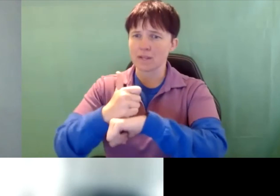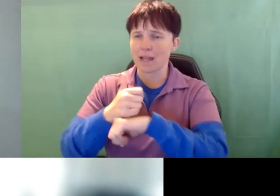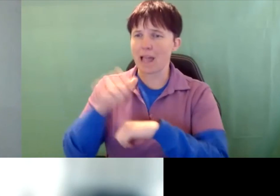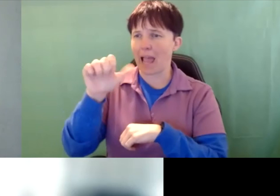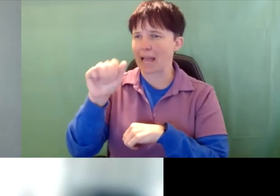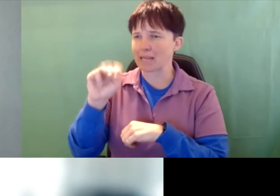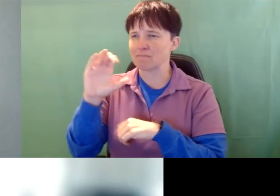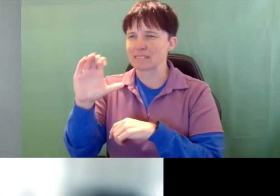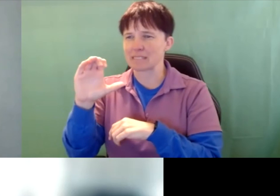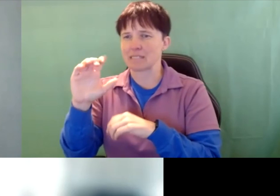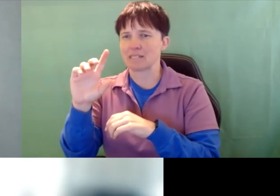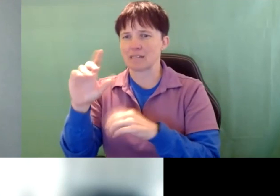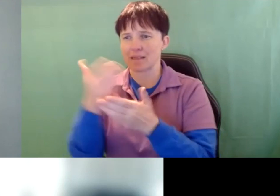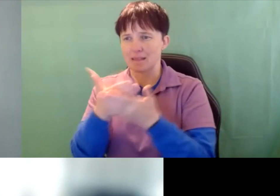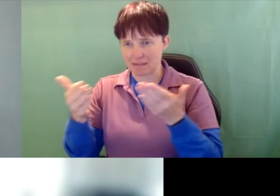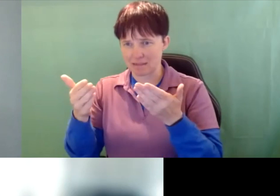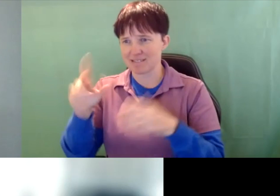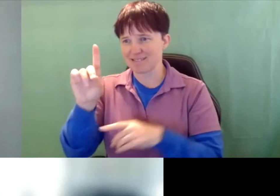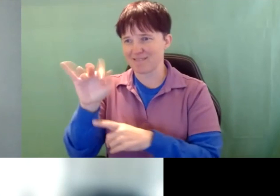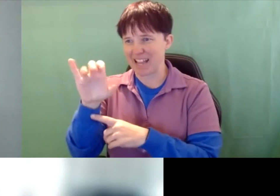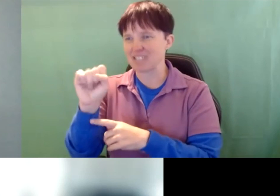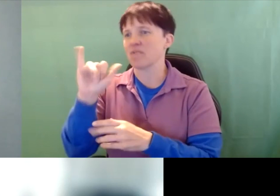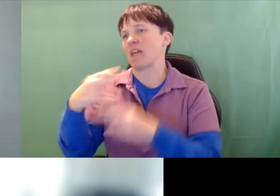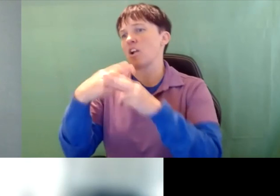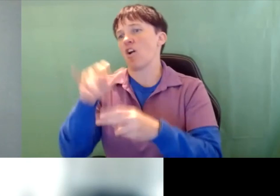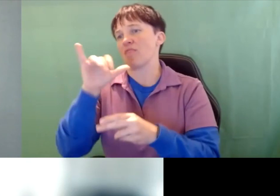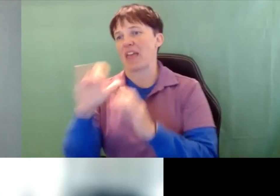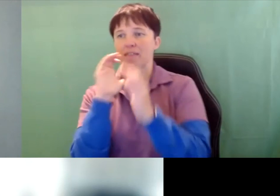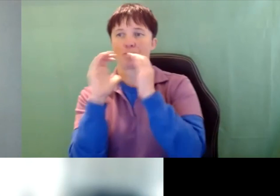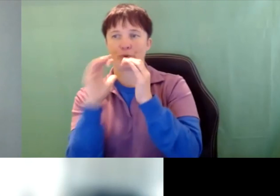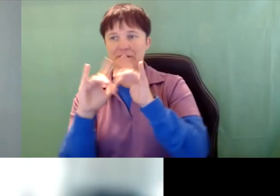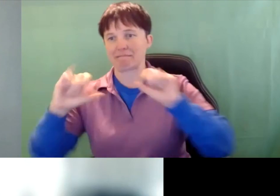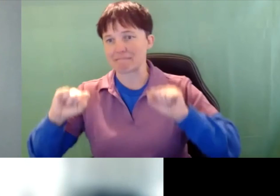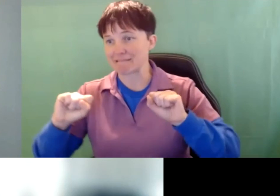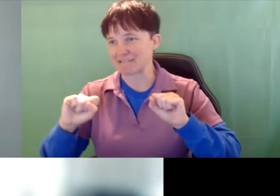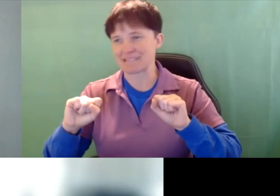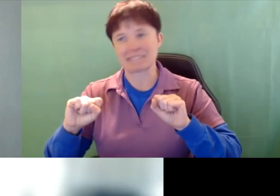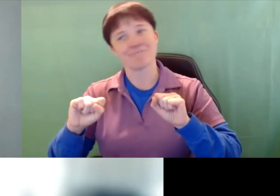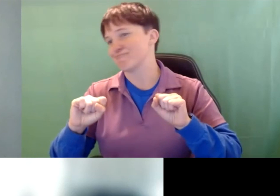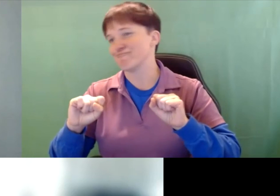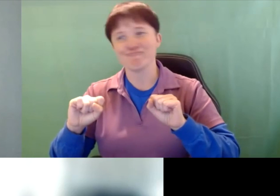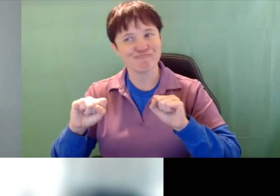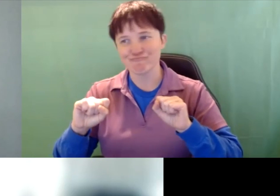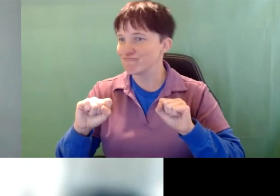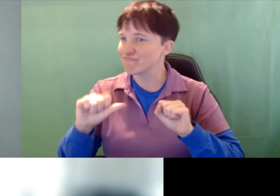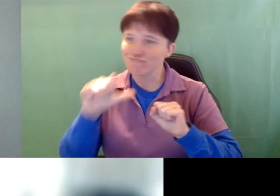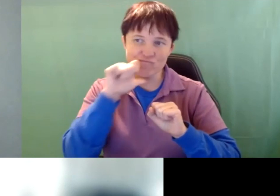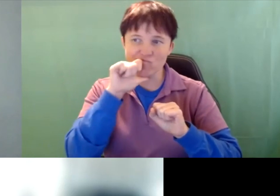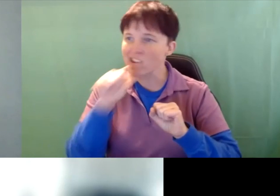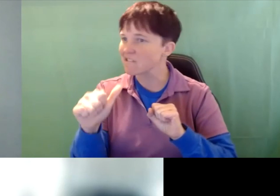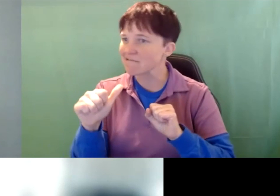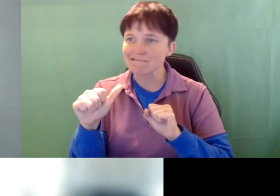devices and call that their communication system. That is not I still I hope I don't